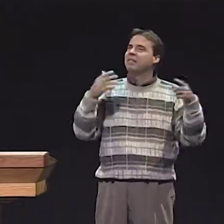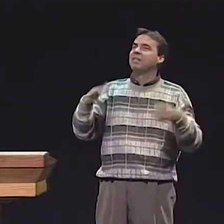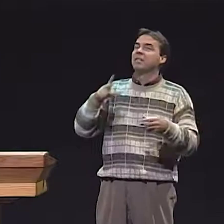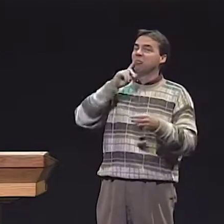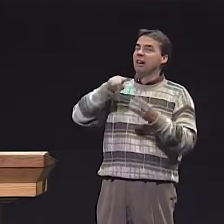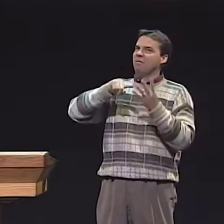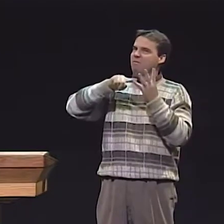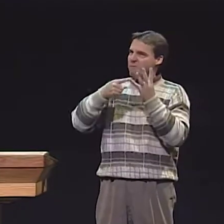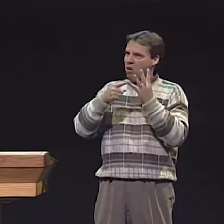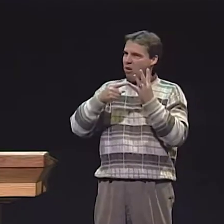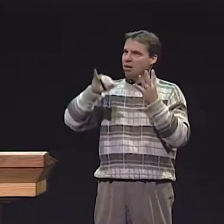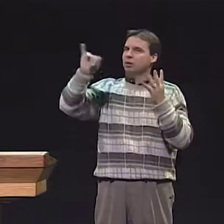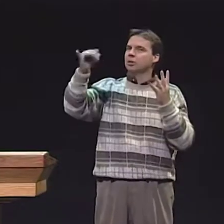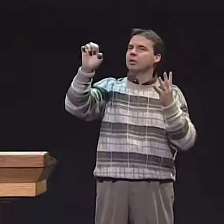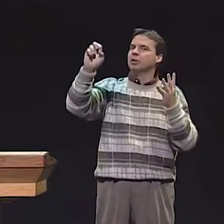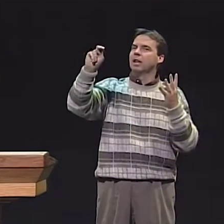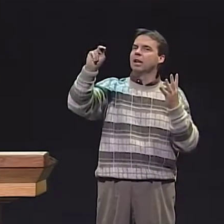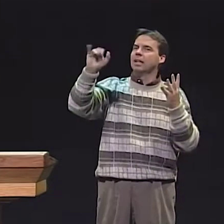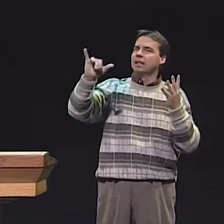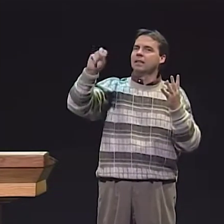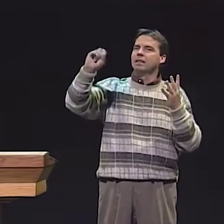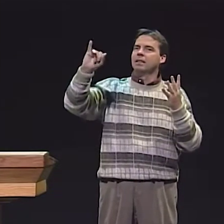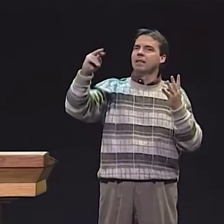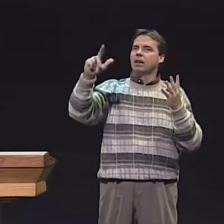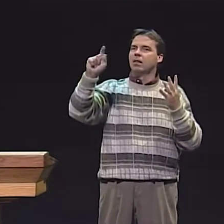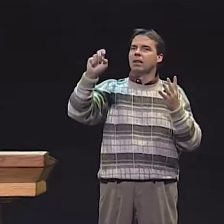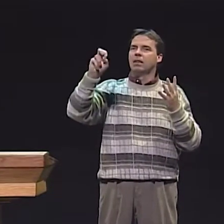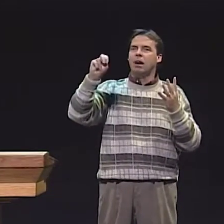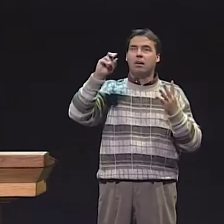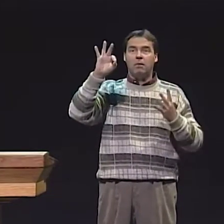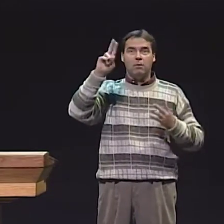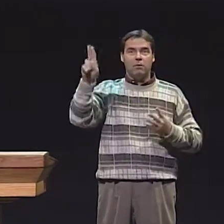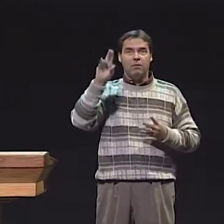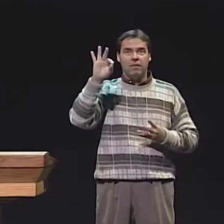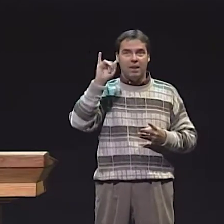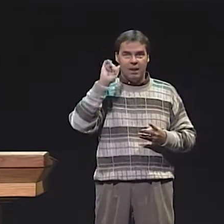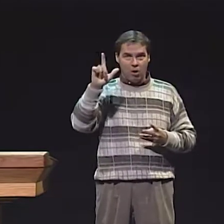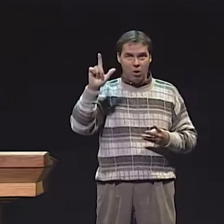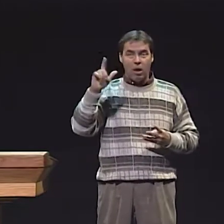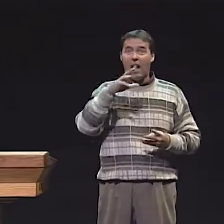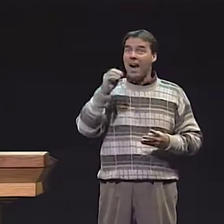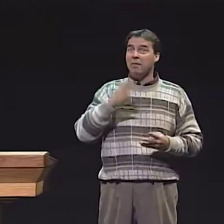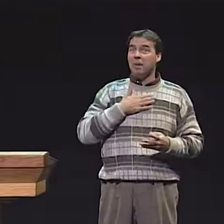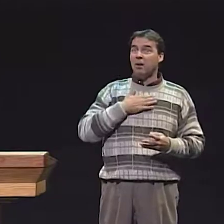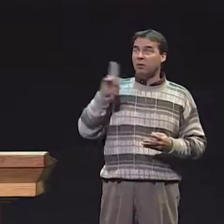I'VE WORKED WITH KATHY AND TINA AND THERE'S ALSO A FOURTH PERSON WHO'S IN OUR GROUP.